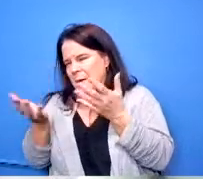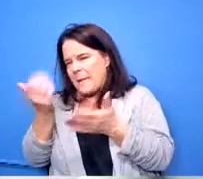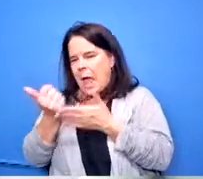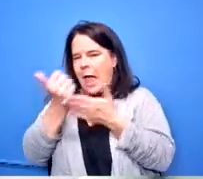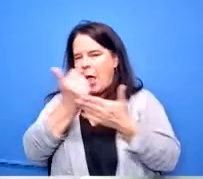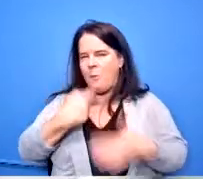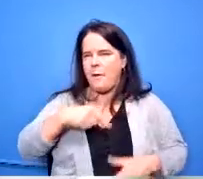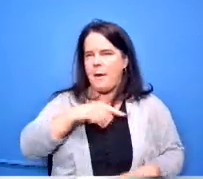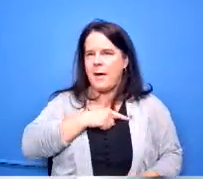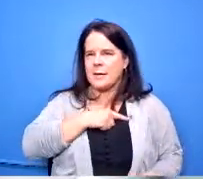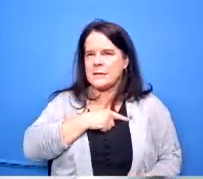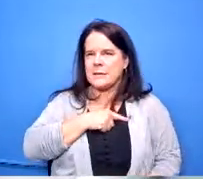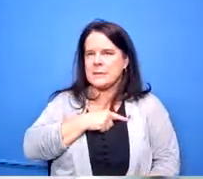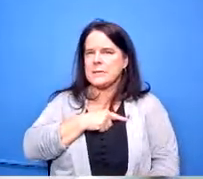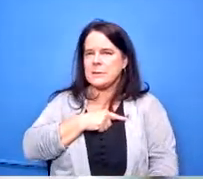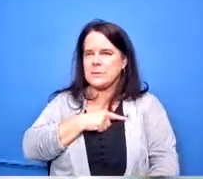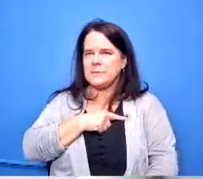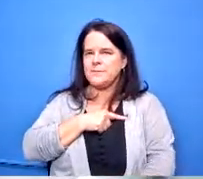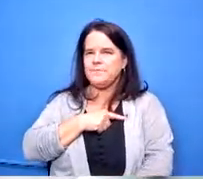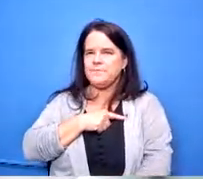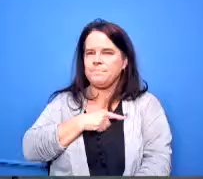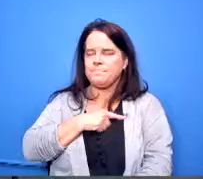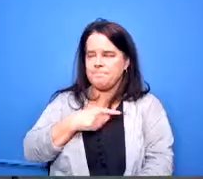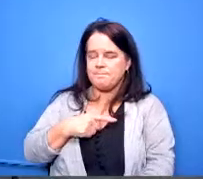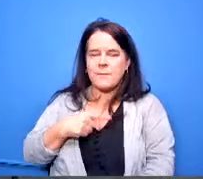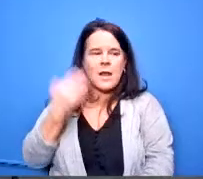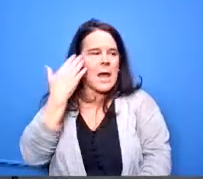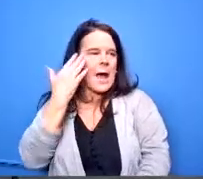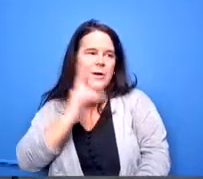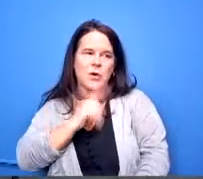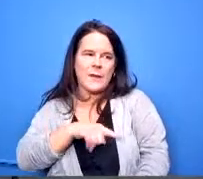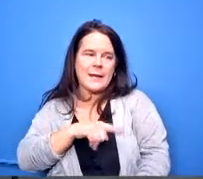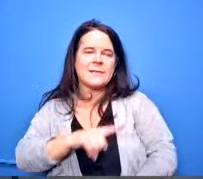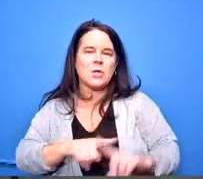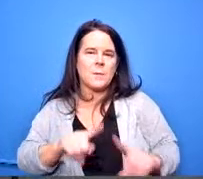be more yeah um i don't know the answer to that but i'll ask dr burton have you